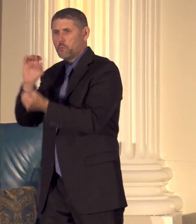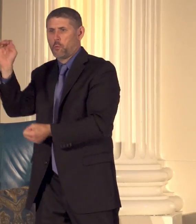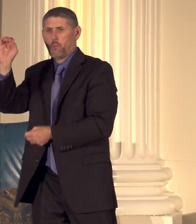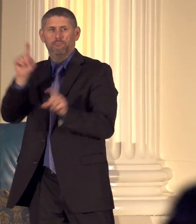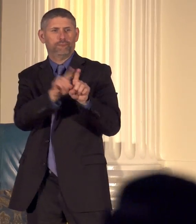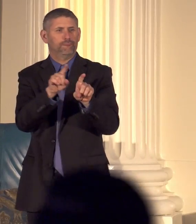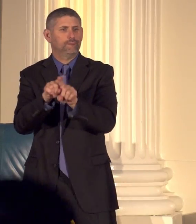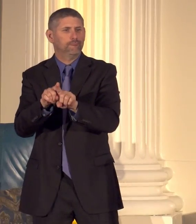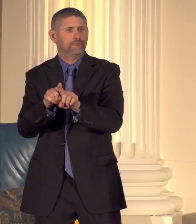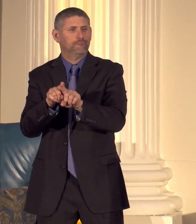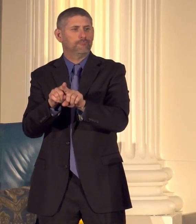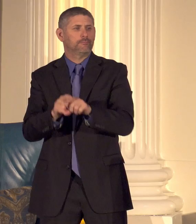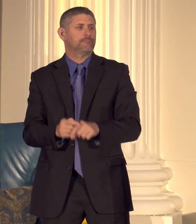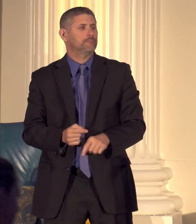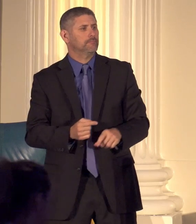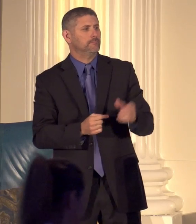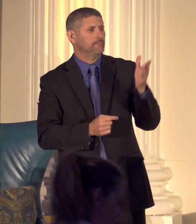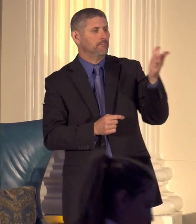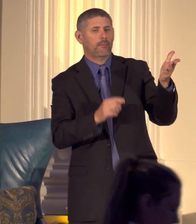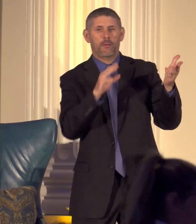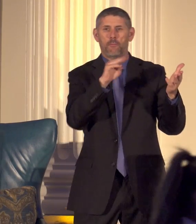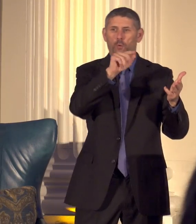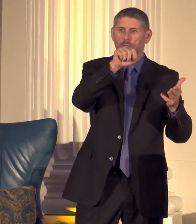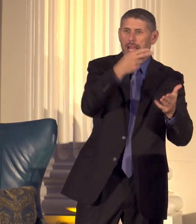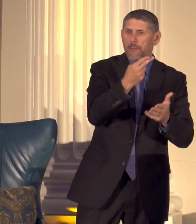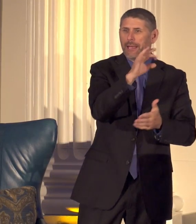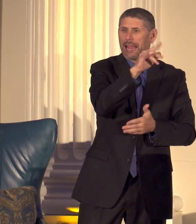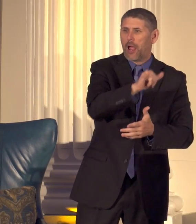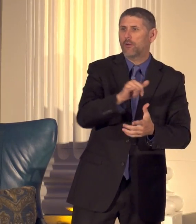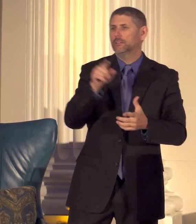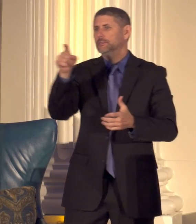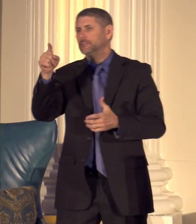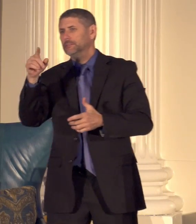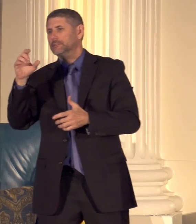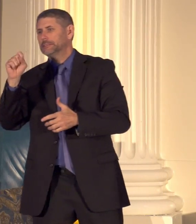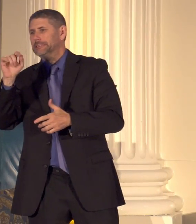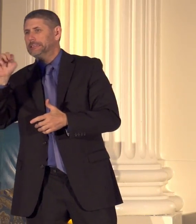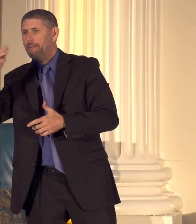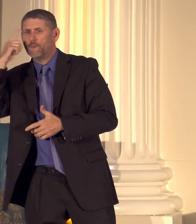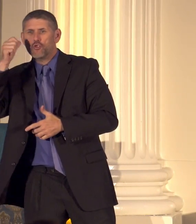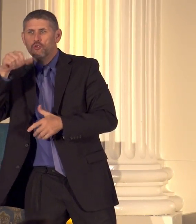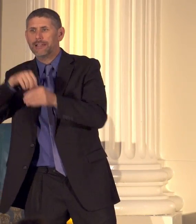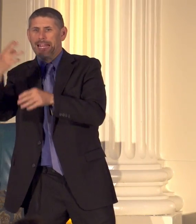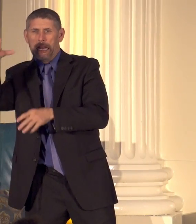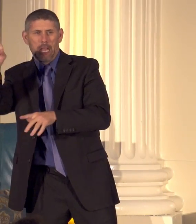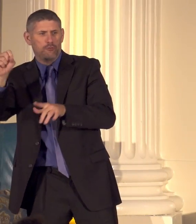the stage behemoth of Multnomah County system for girls in high schools those